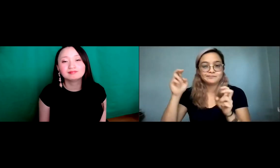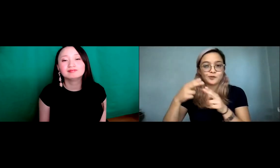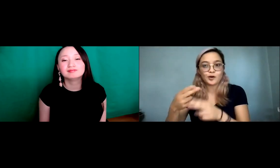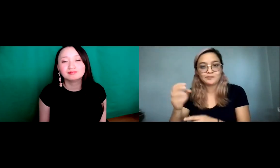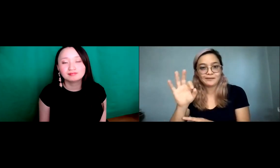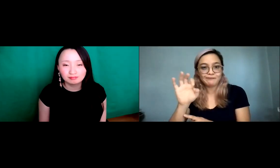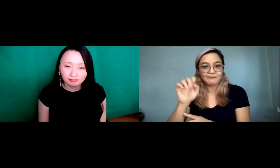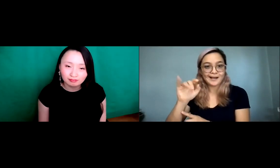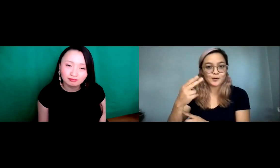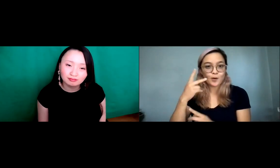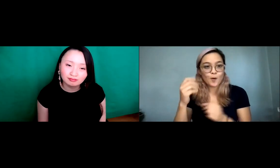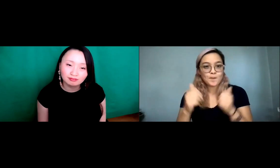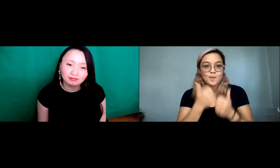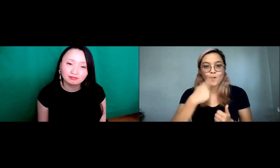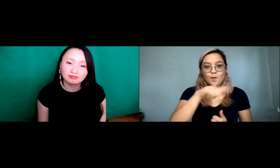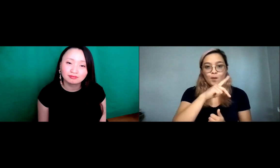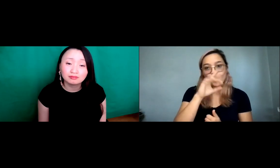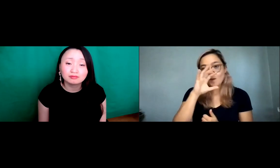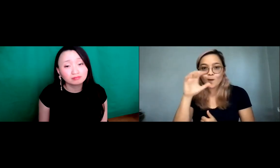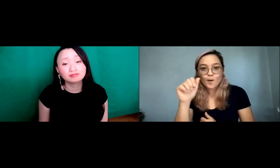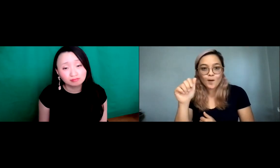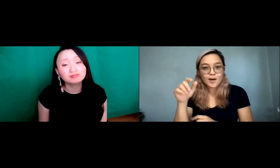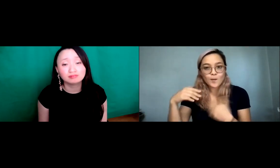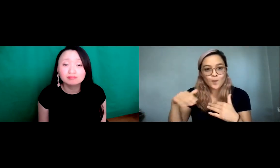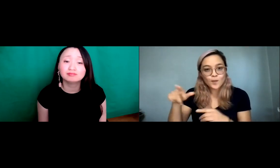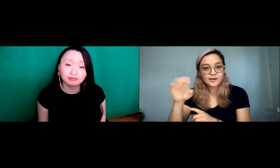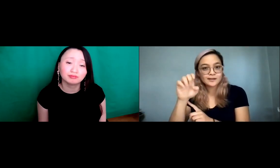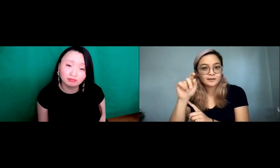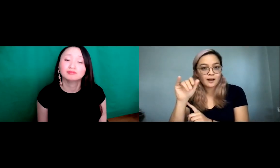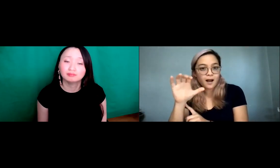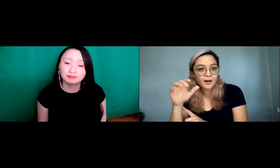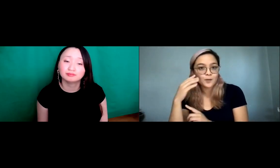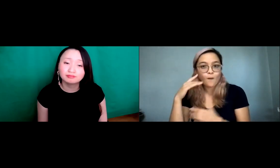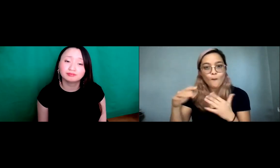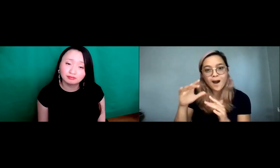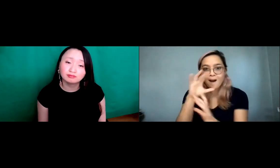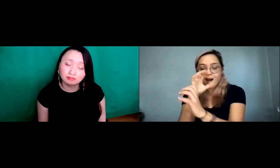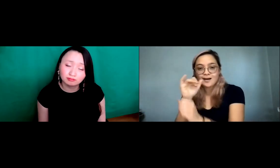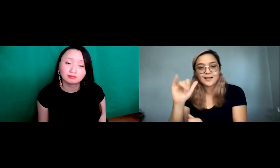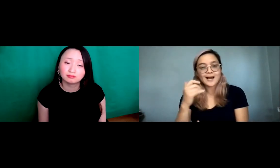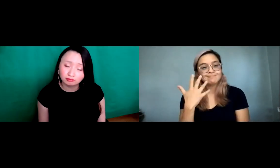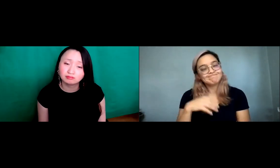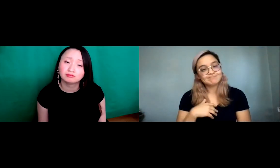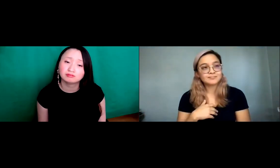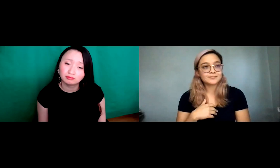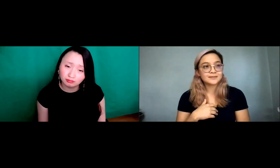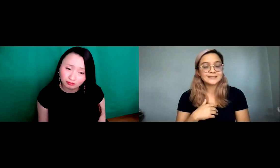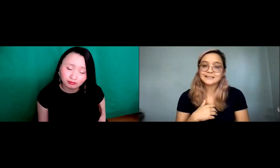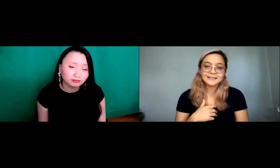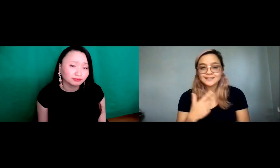around. And I don't actually say what I want.